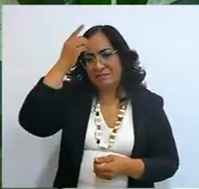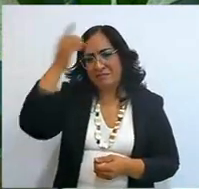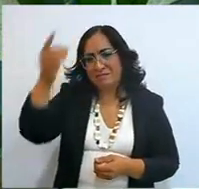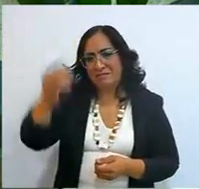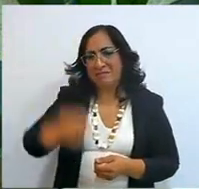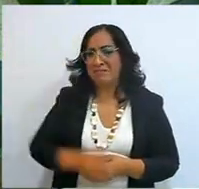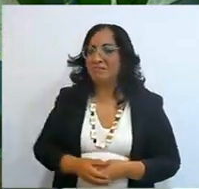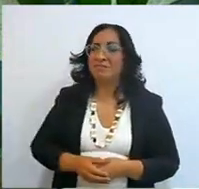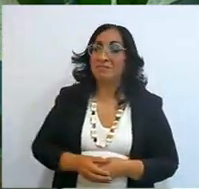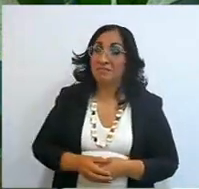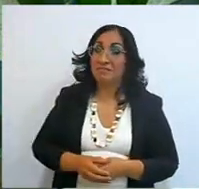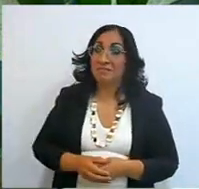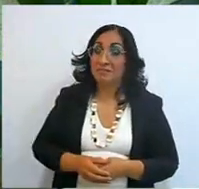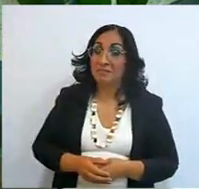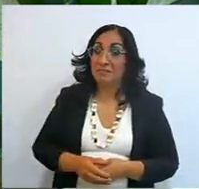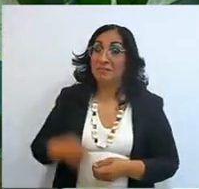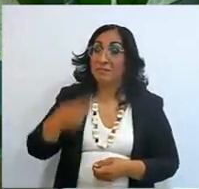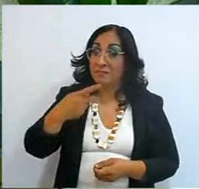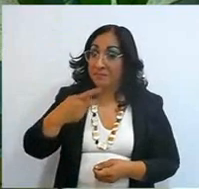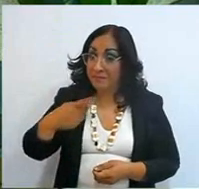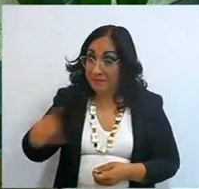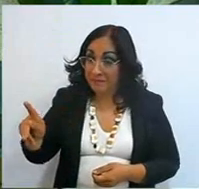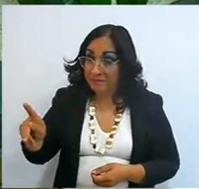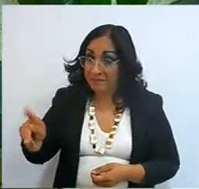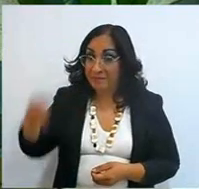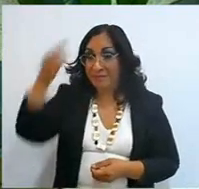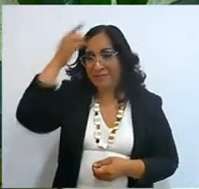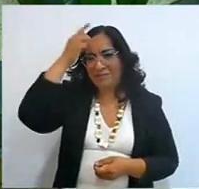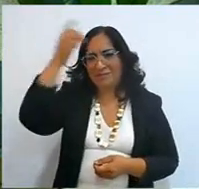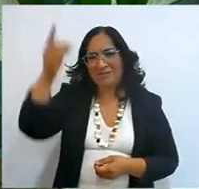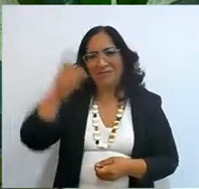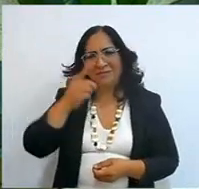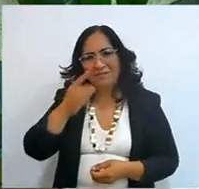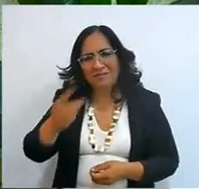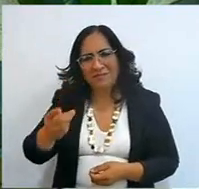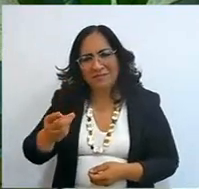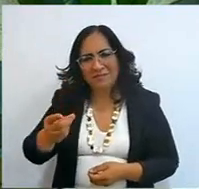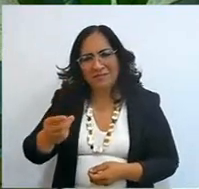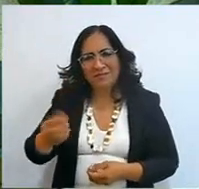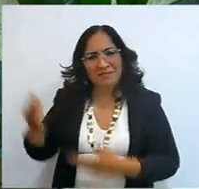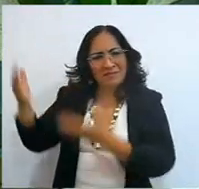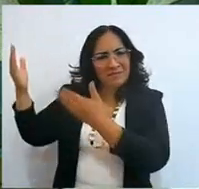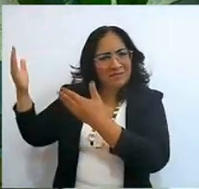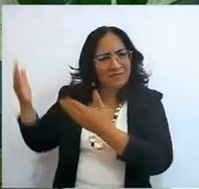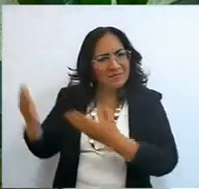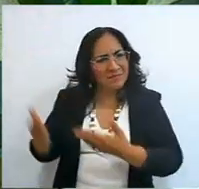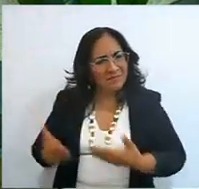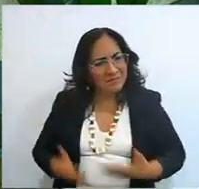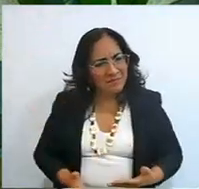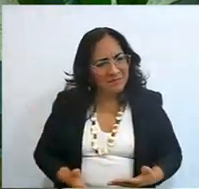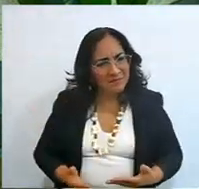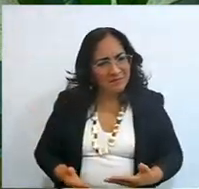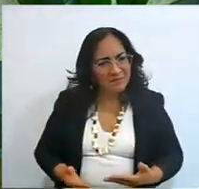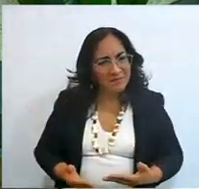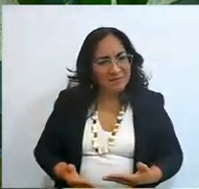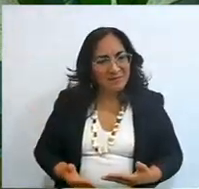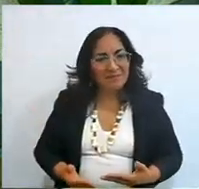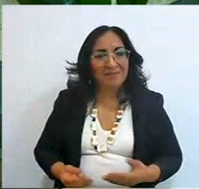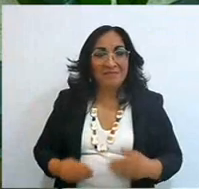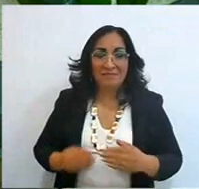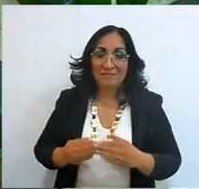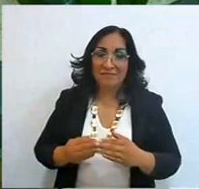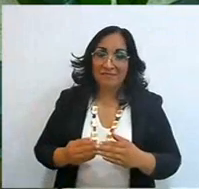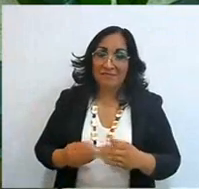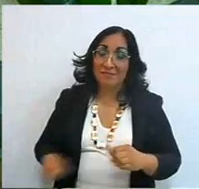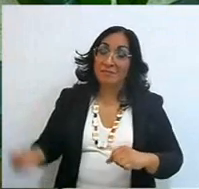God told him, go back and put his mass under his hand, imagine not,